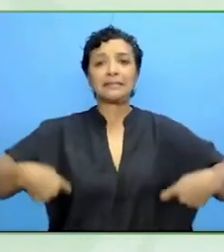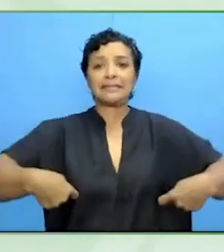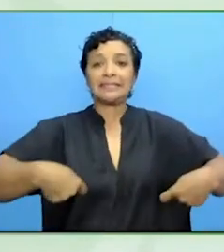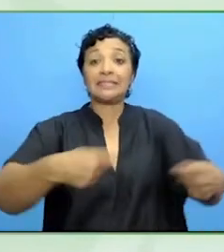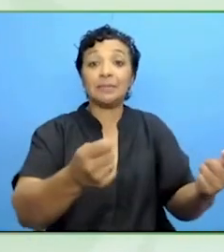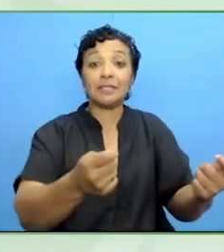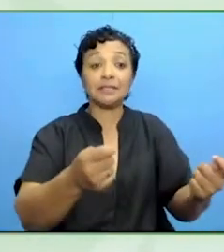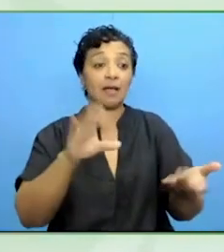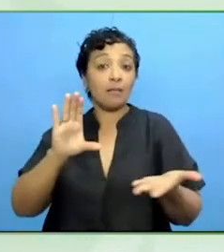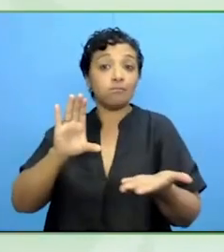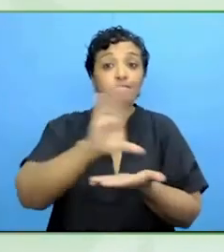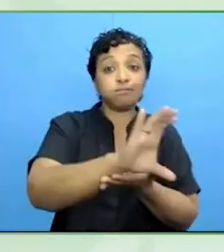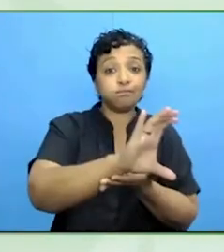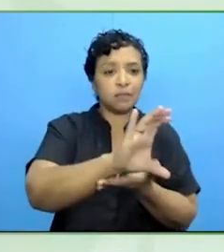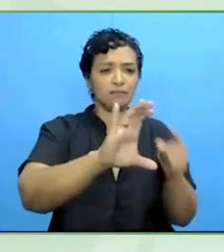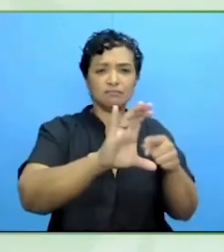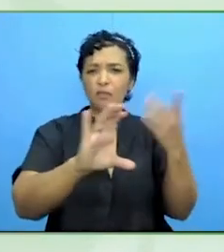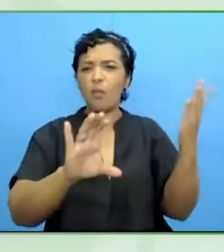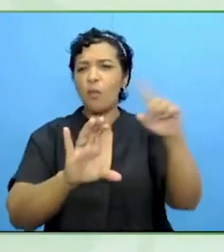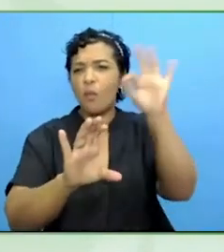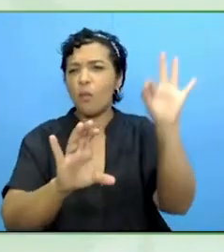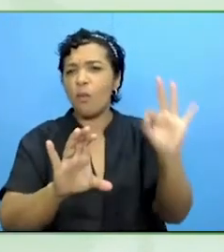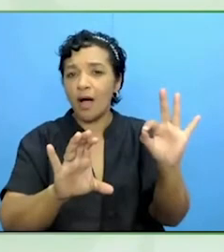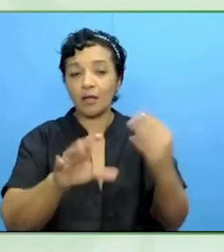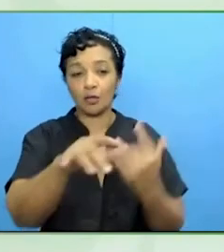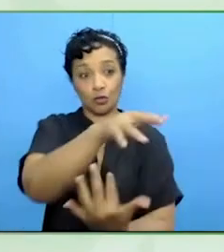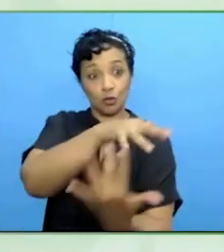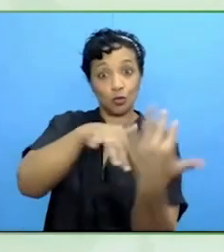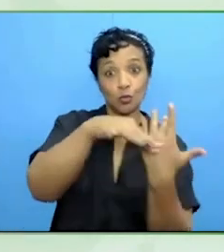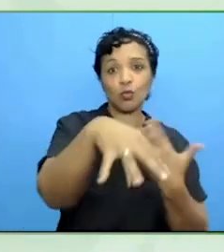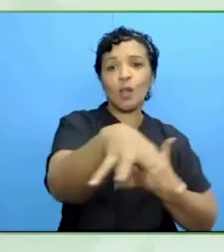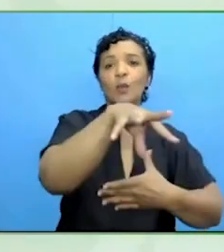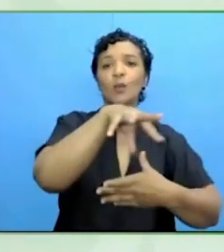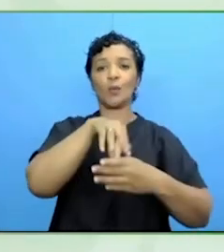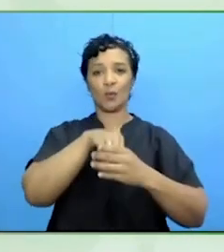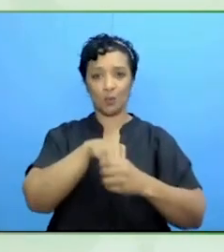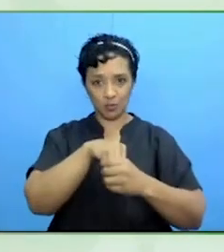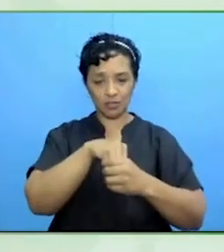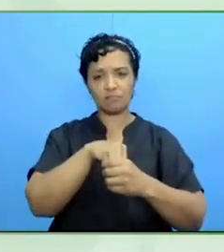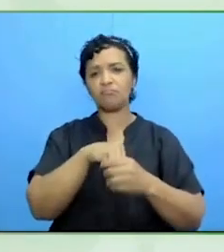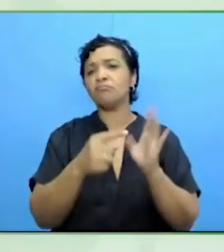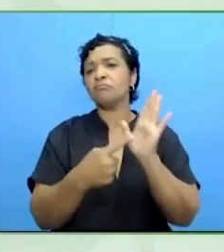Inclusion of people living in poverty, children living in poverty,